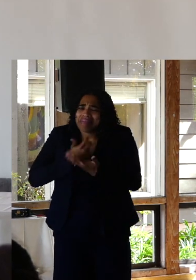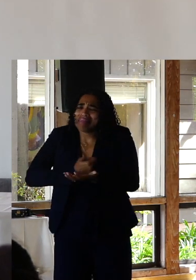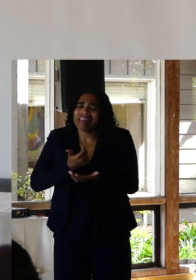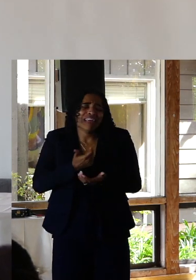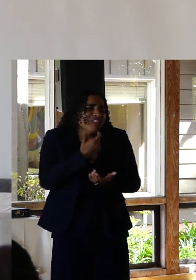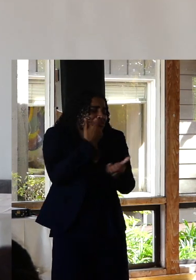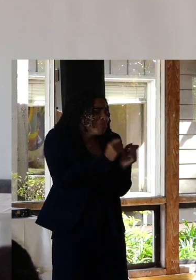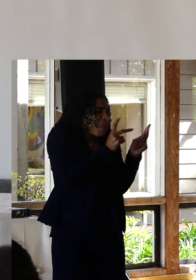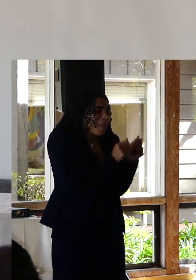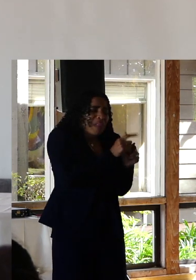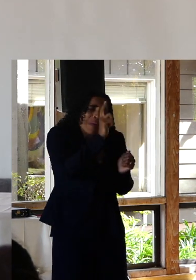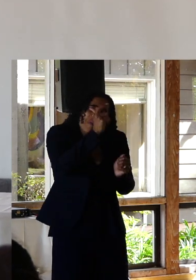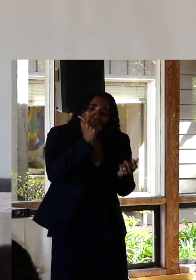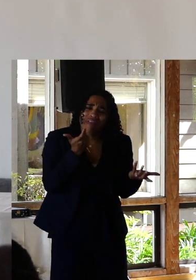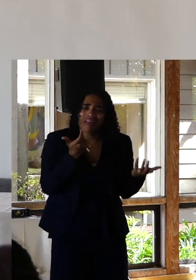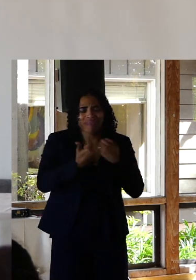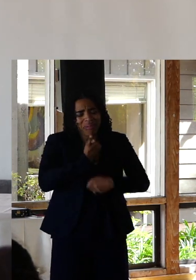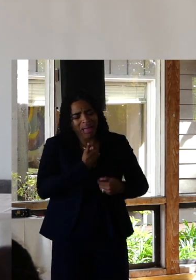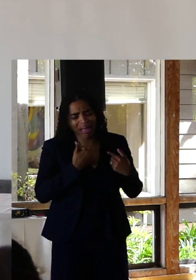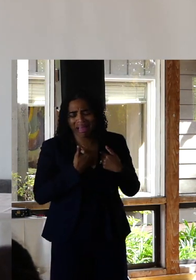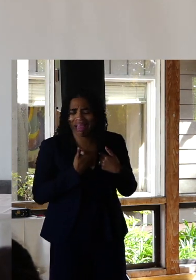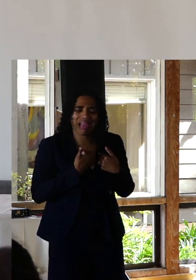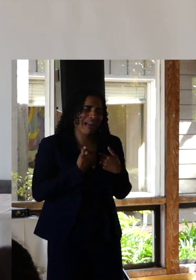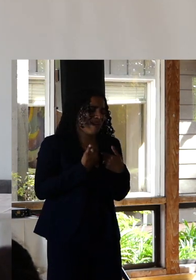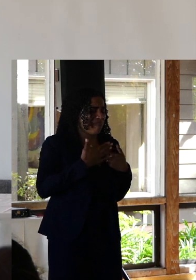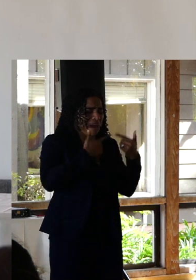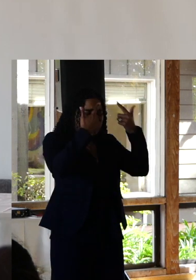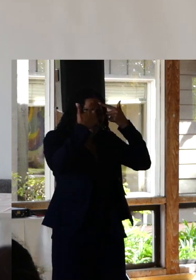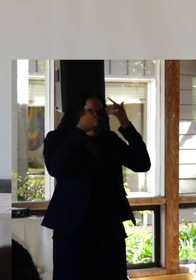my partner and how it was my fault because I couldn't keep my brain from